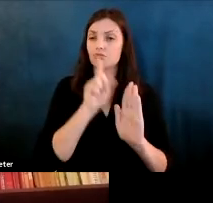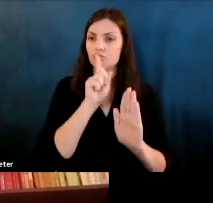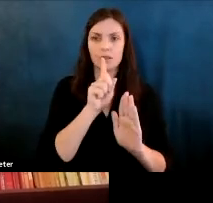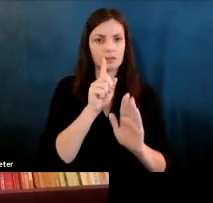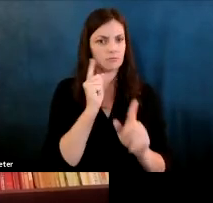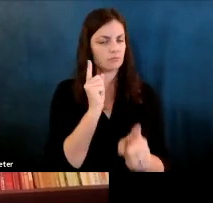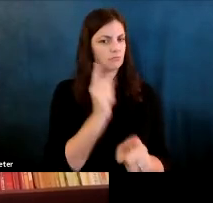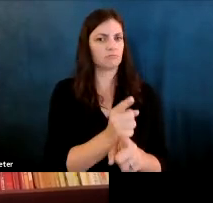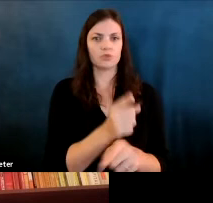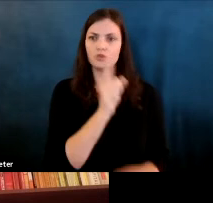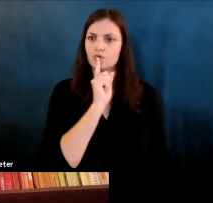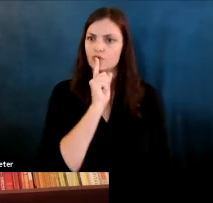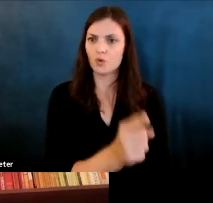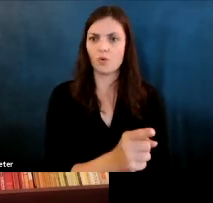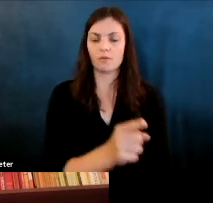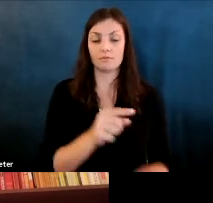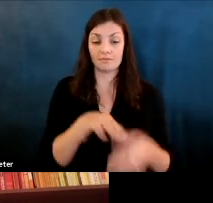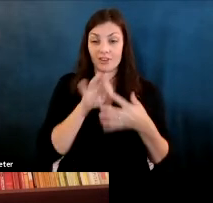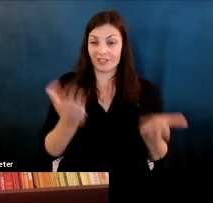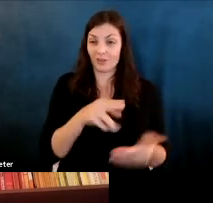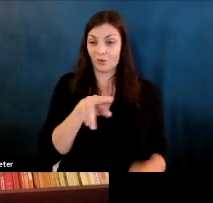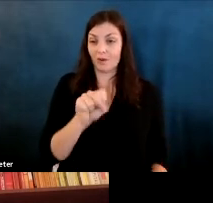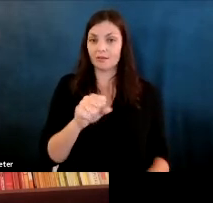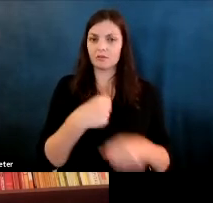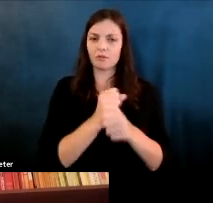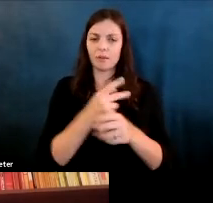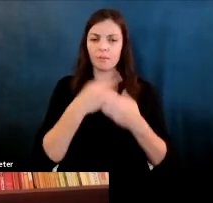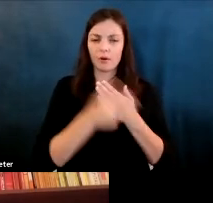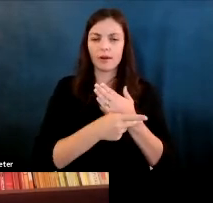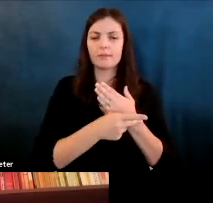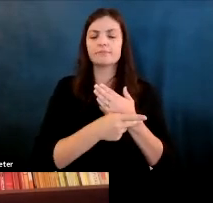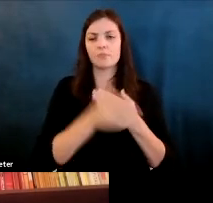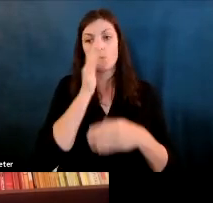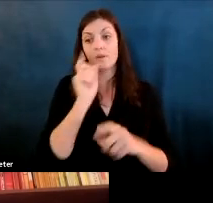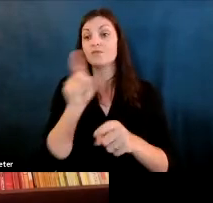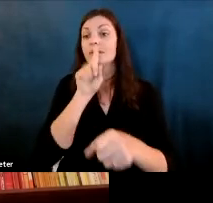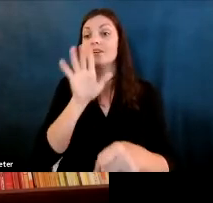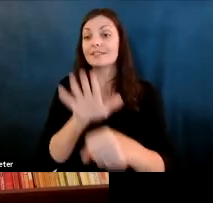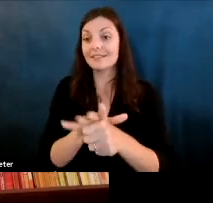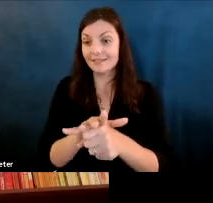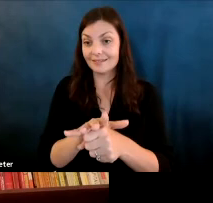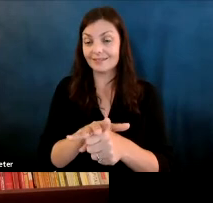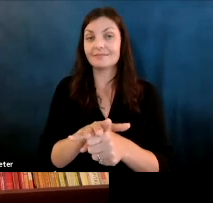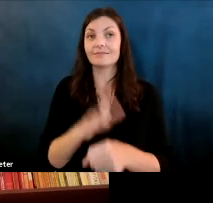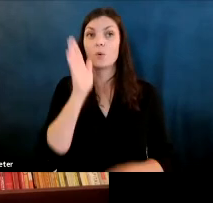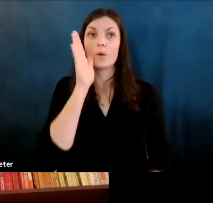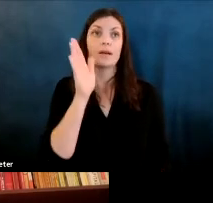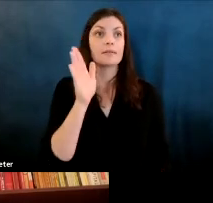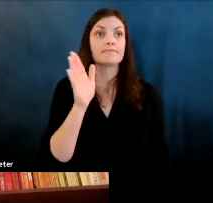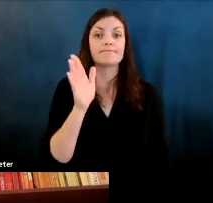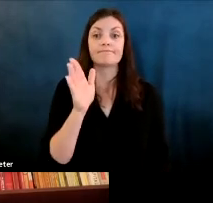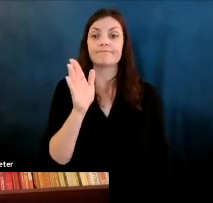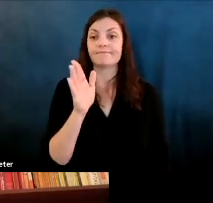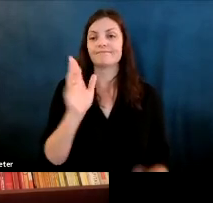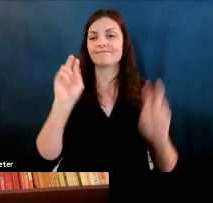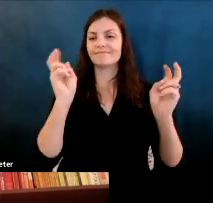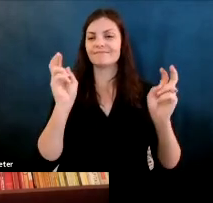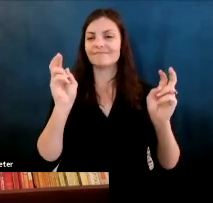Fernanda Viegas: Right, especially in the US, they created this program when they said we're going to give you a guarantee we're going to put you know we're going to put our money to back this up.